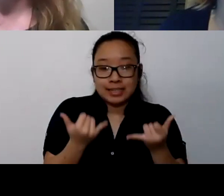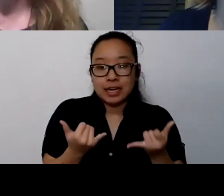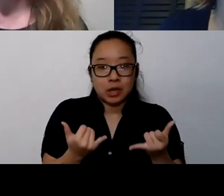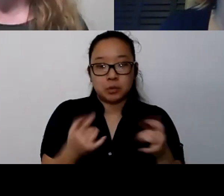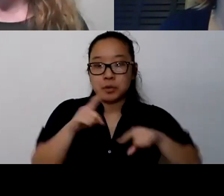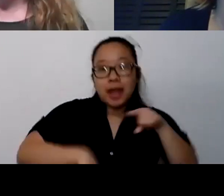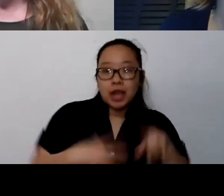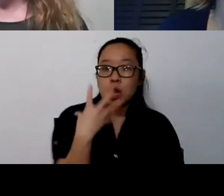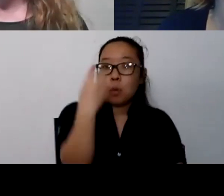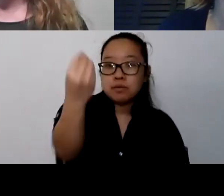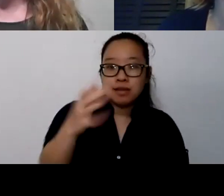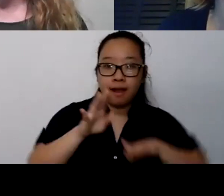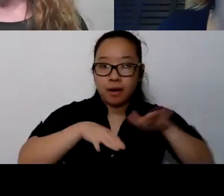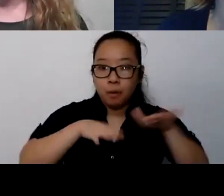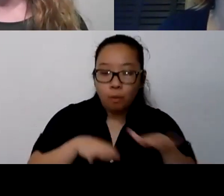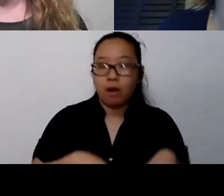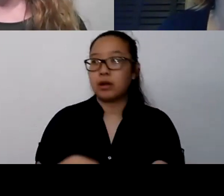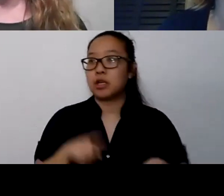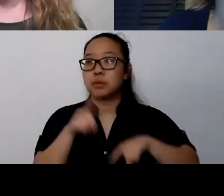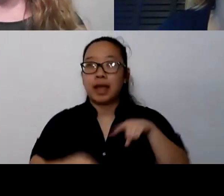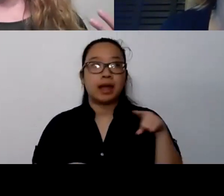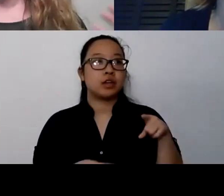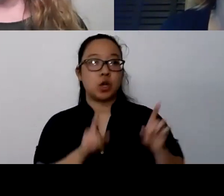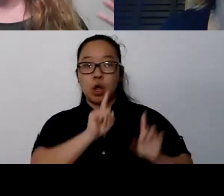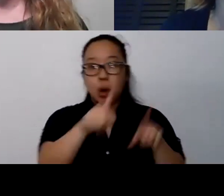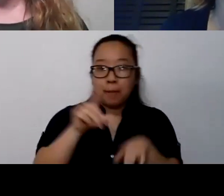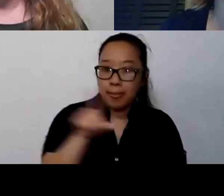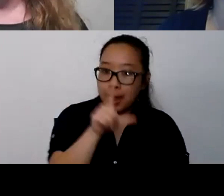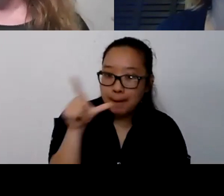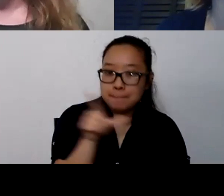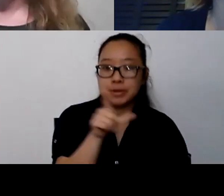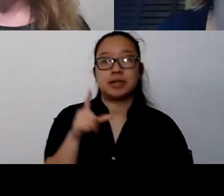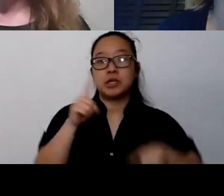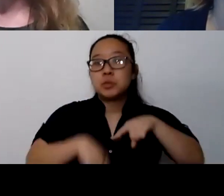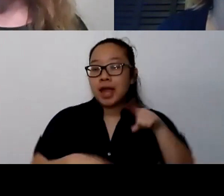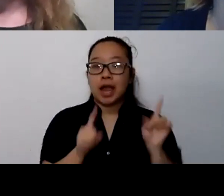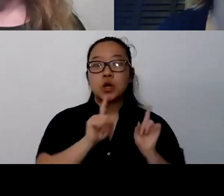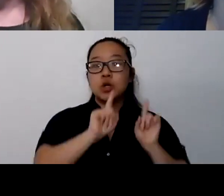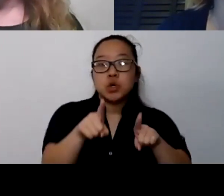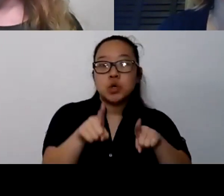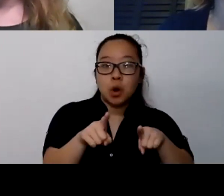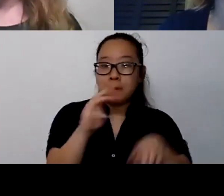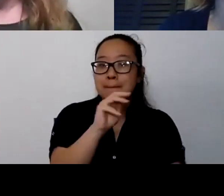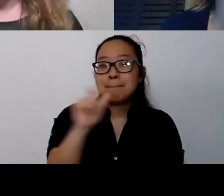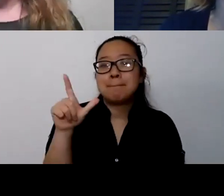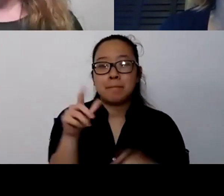And as we're dealing with this really common chronic trauma essentially that we're experiencing,